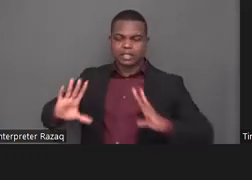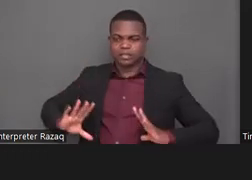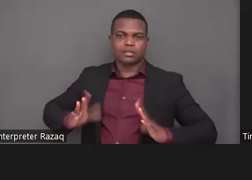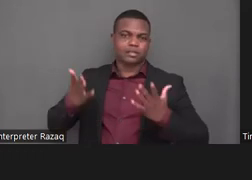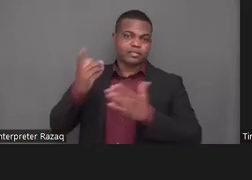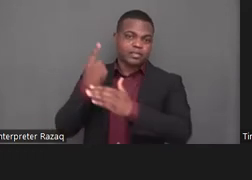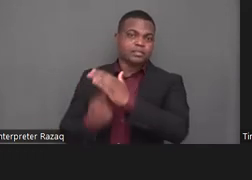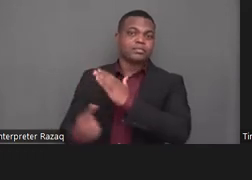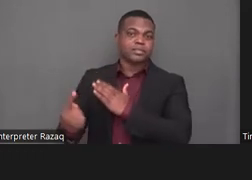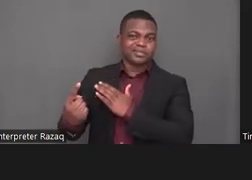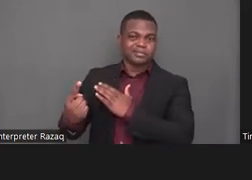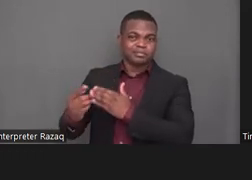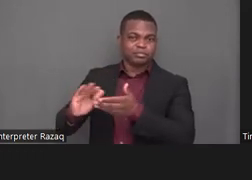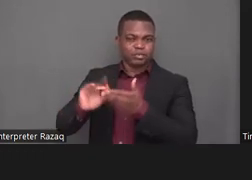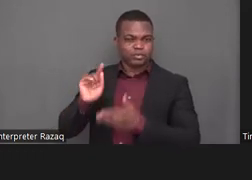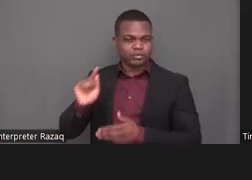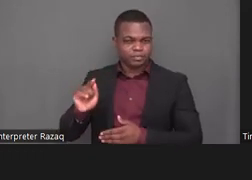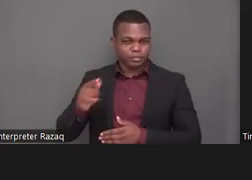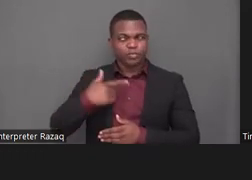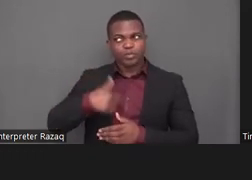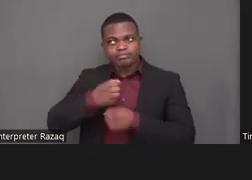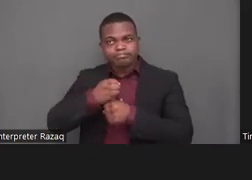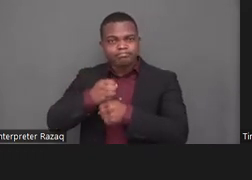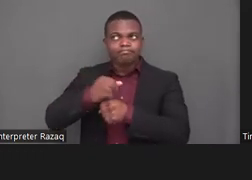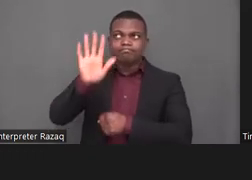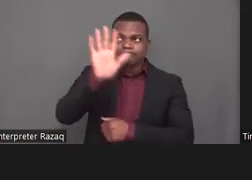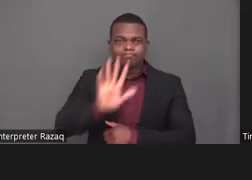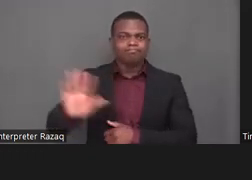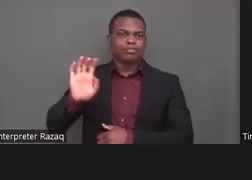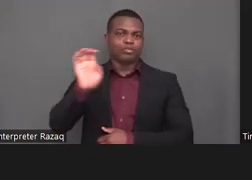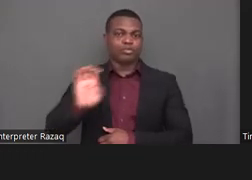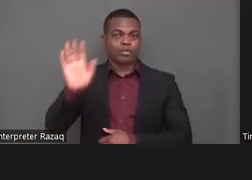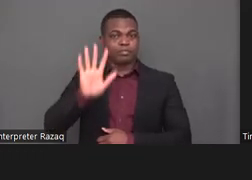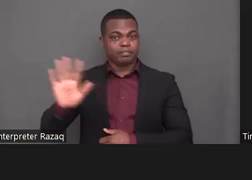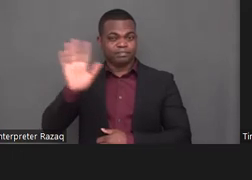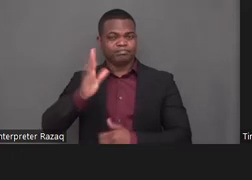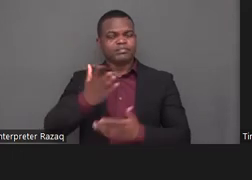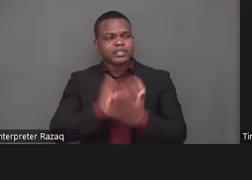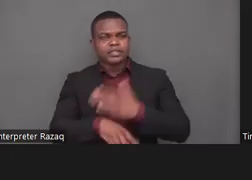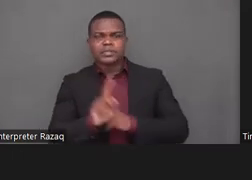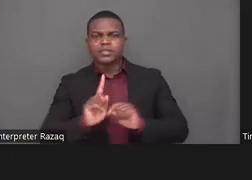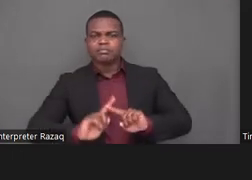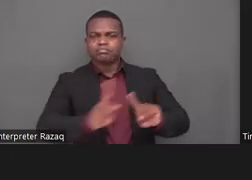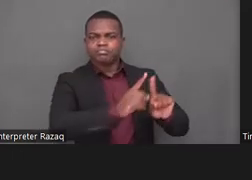on solidarity peer support digitalization democracy self-representation cause disability and